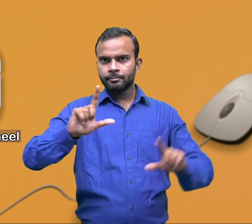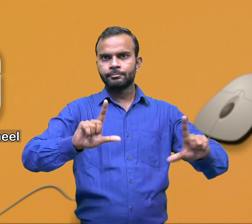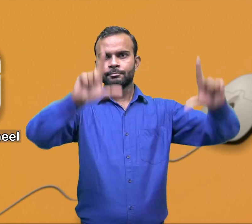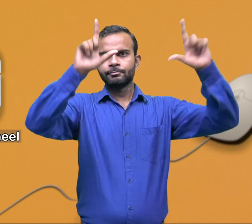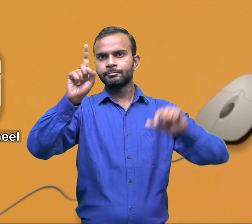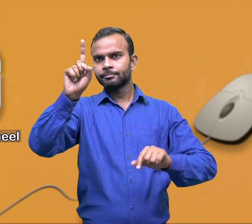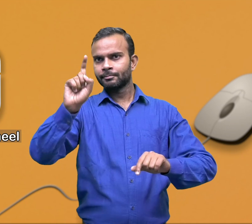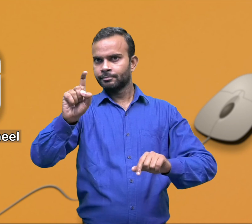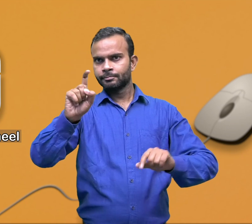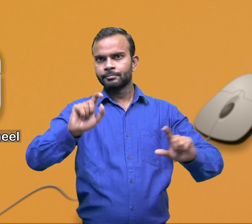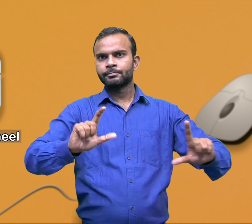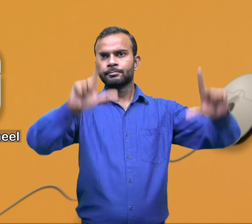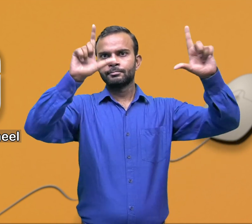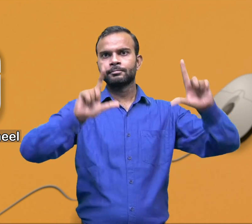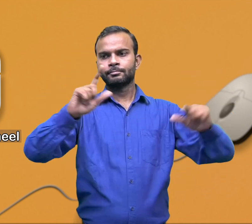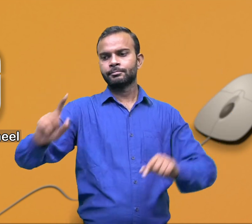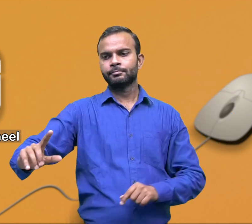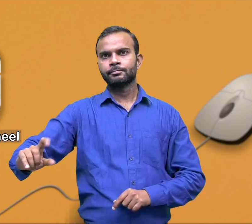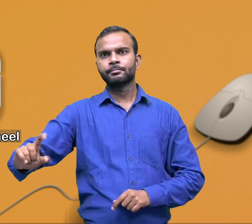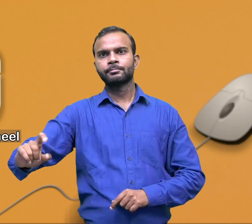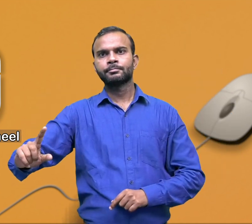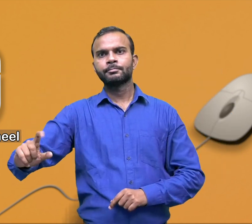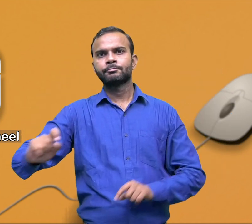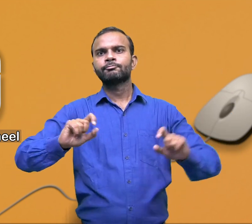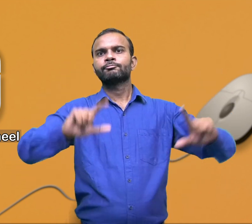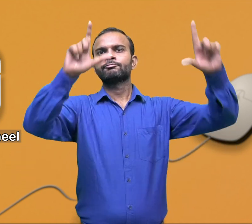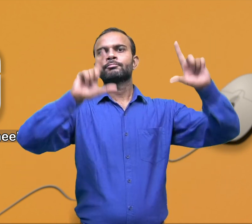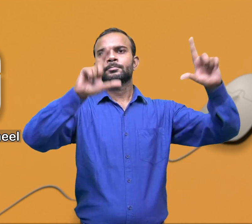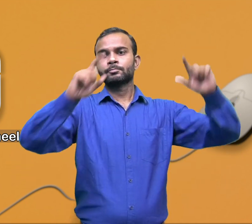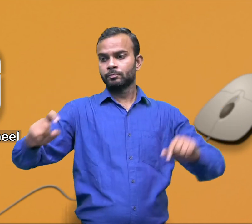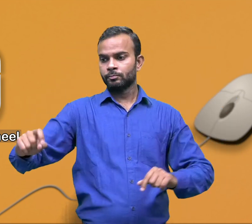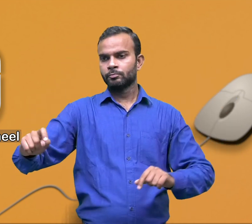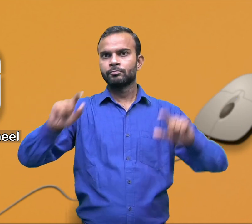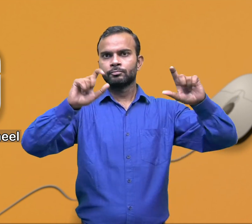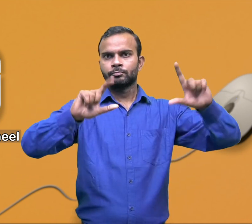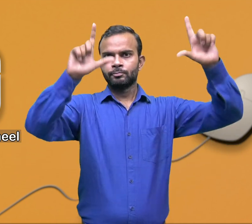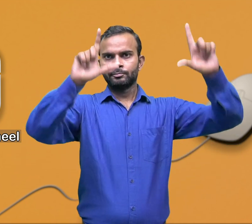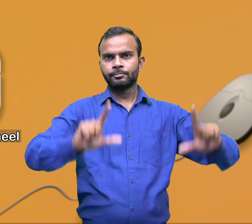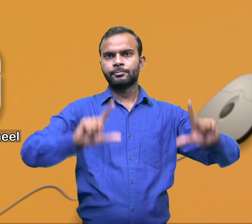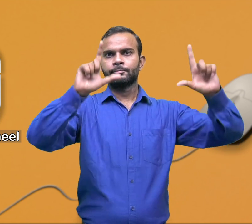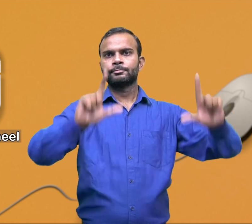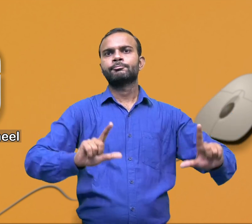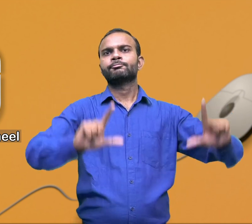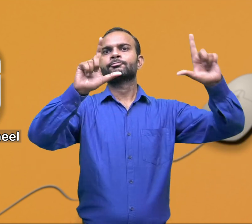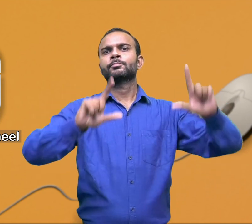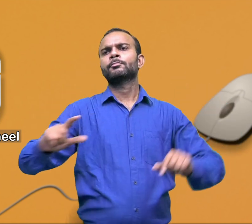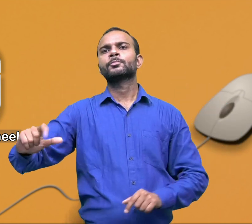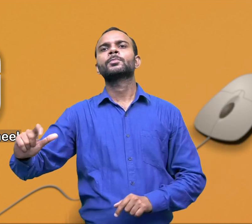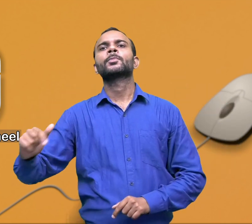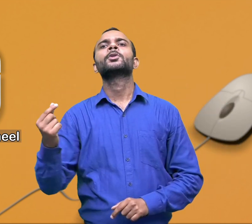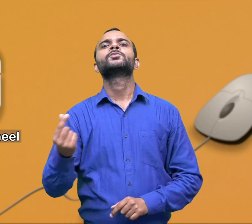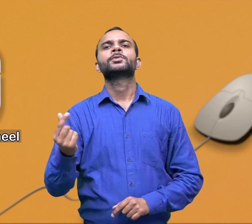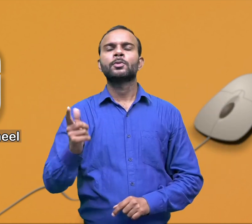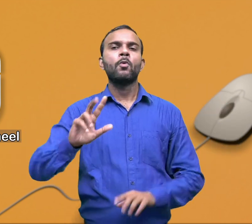without using the vertical scroll bar on the right hand side of a document or web page